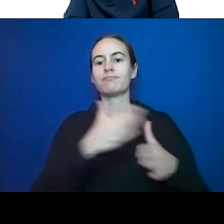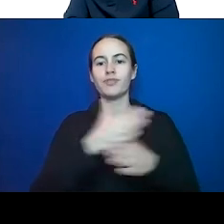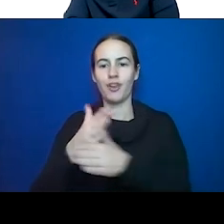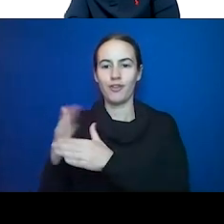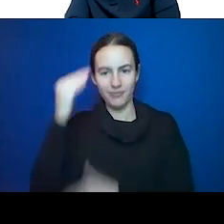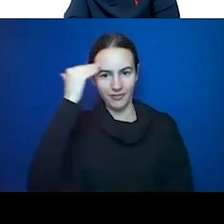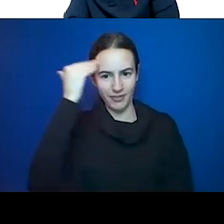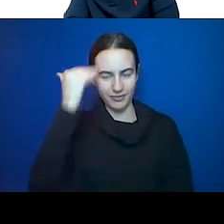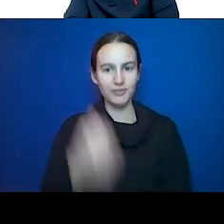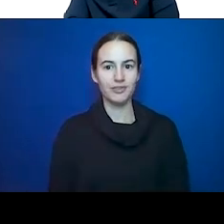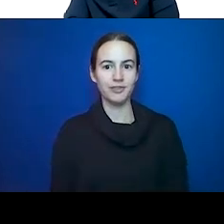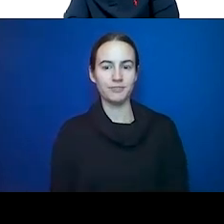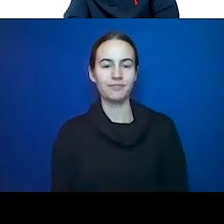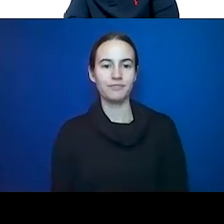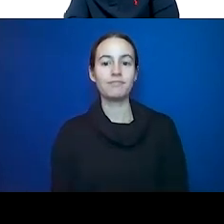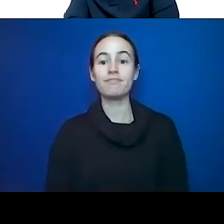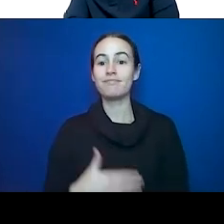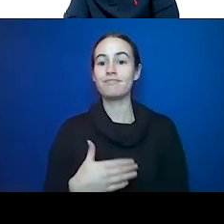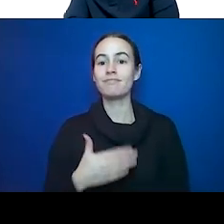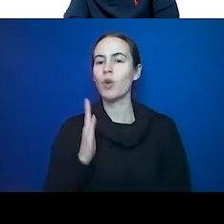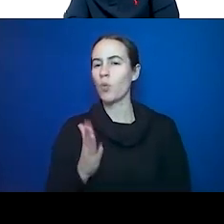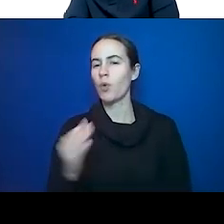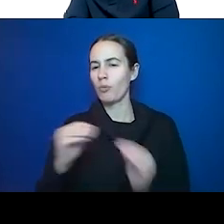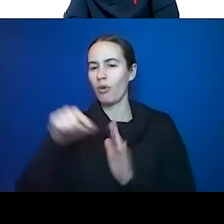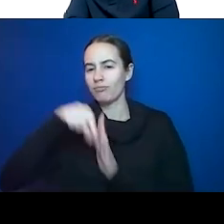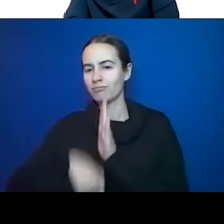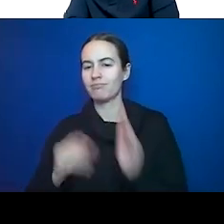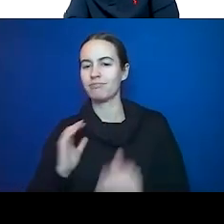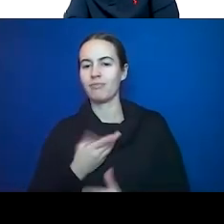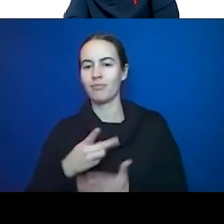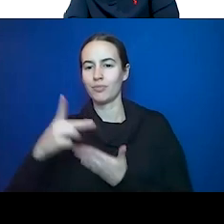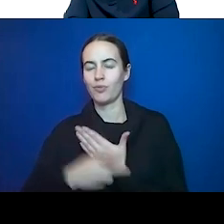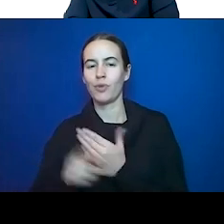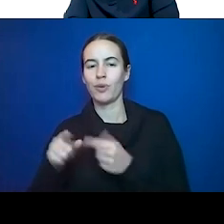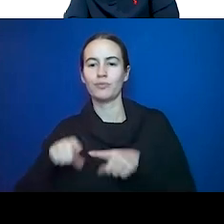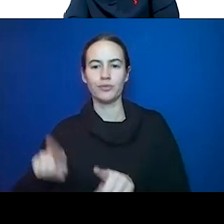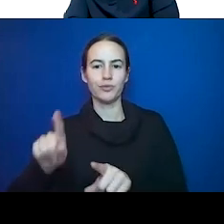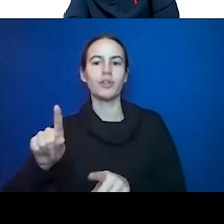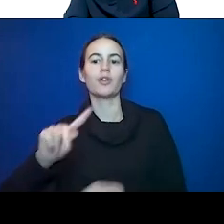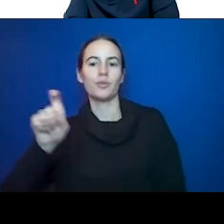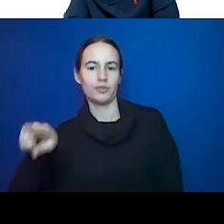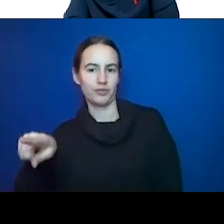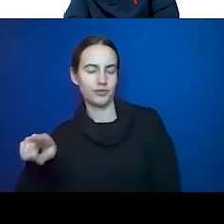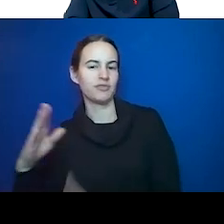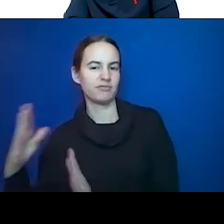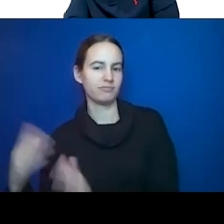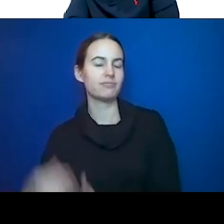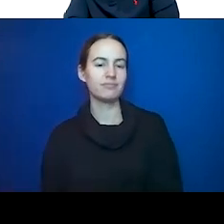this when we start answering questions, is it's a program that really is powerful. Again